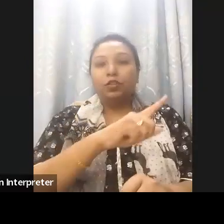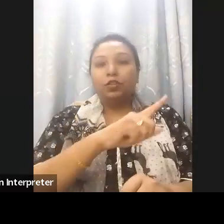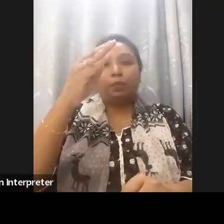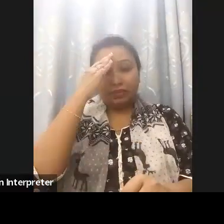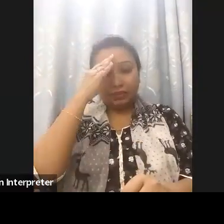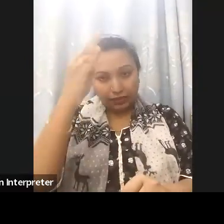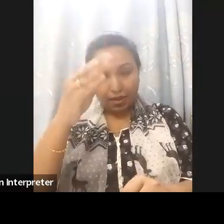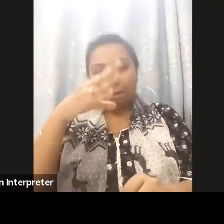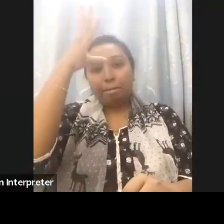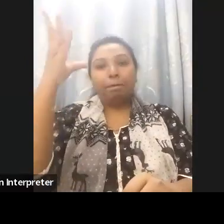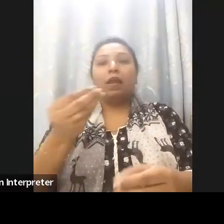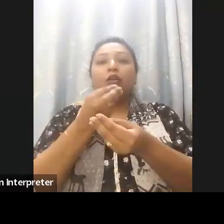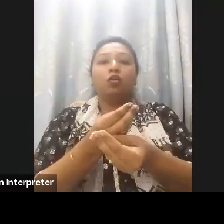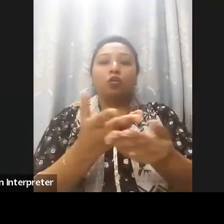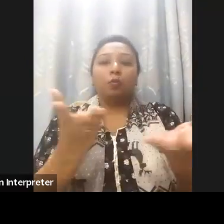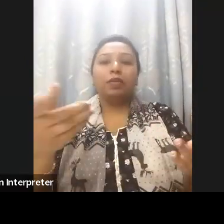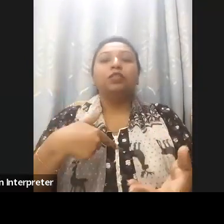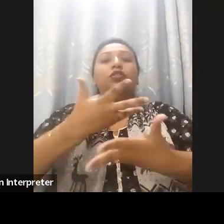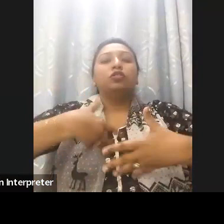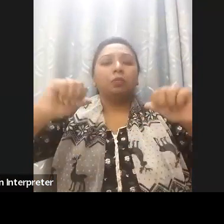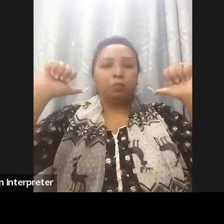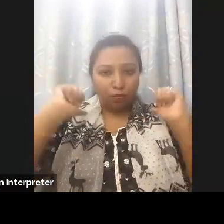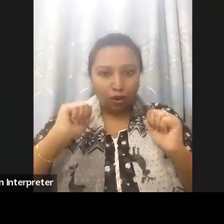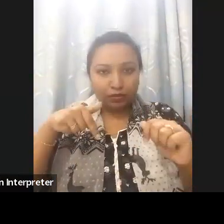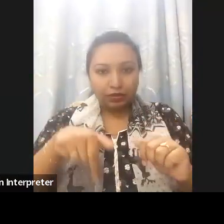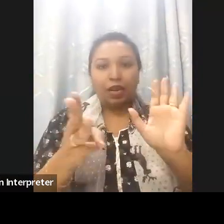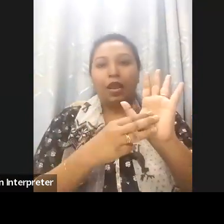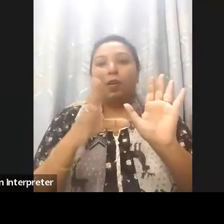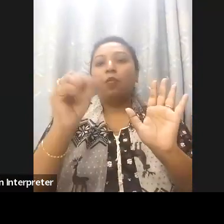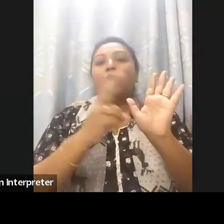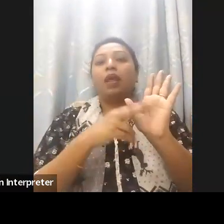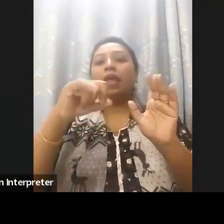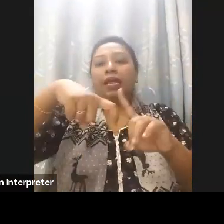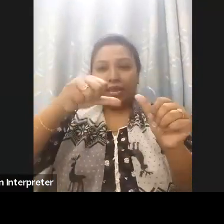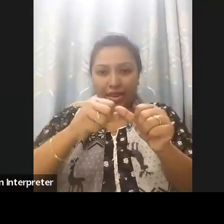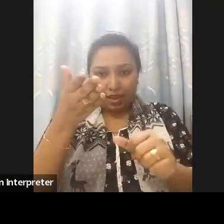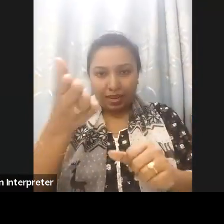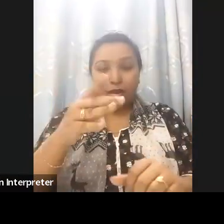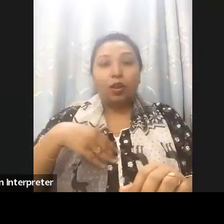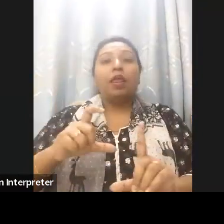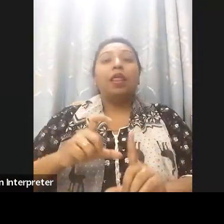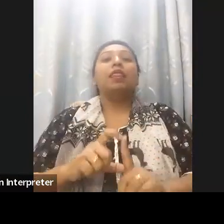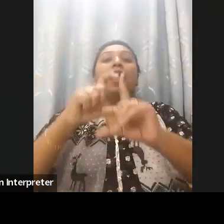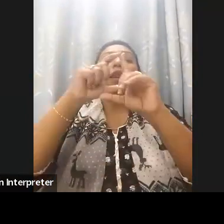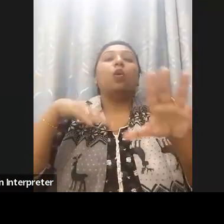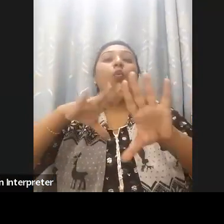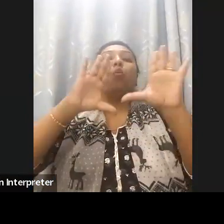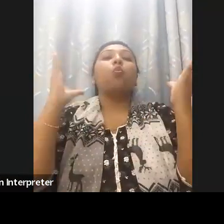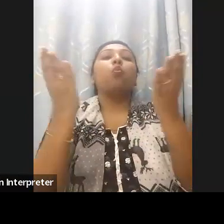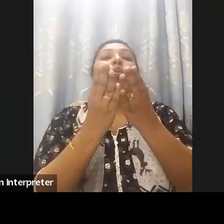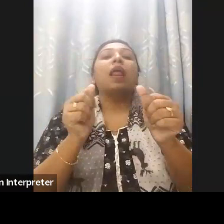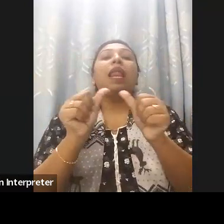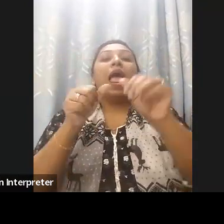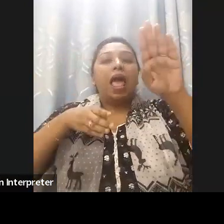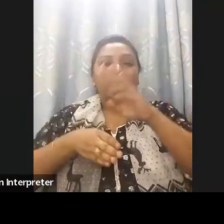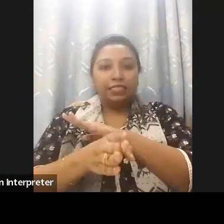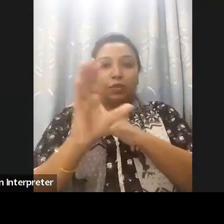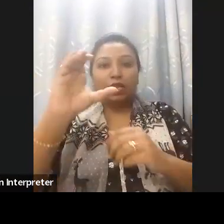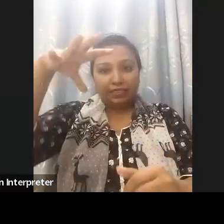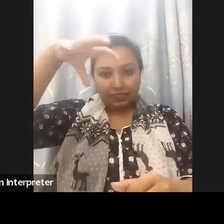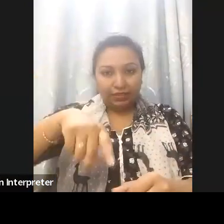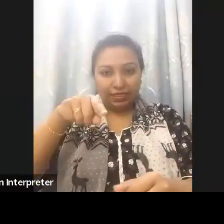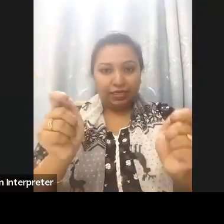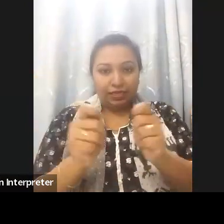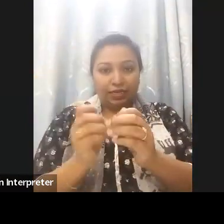panelists, her excellency, Monica Duhem, Director Global Activity Center of G3ict, His Excellency Dr Muhammad Ali